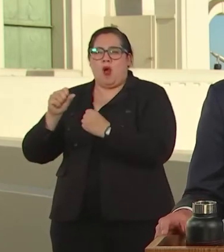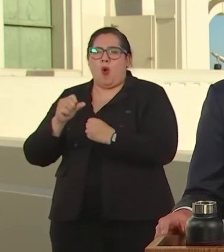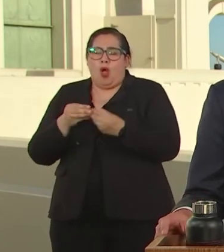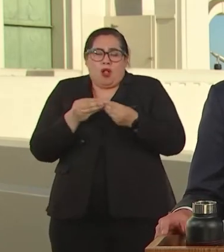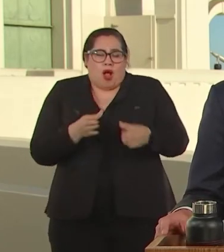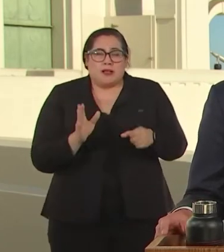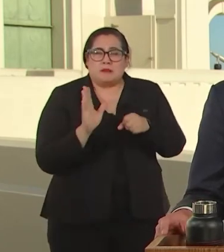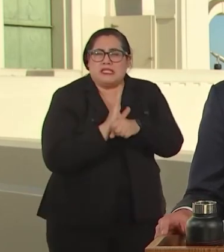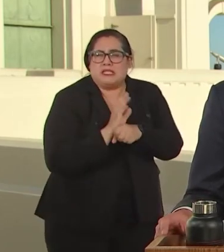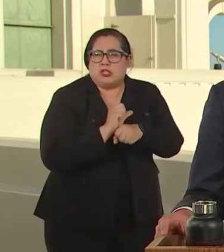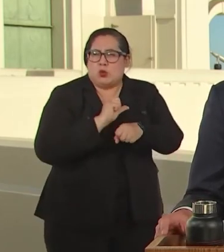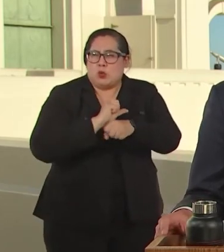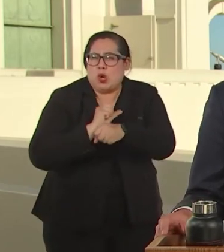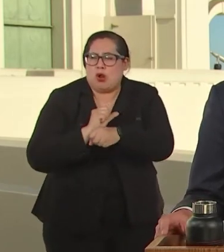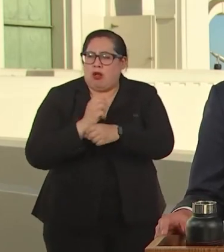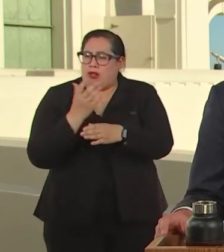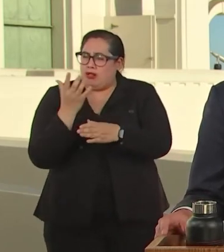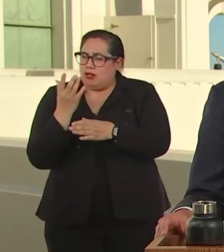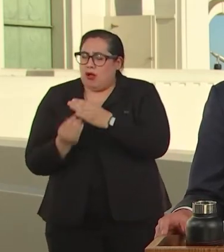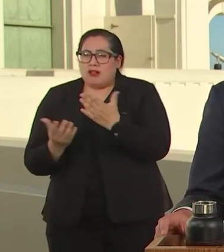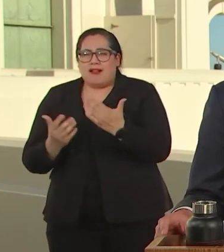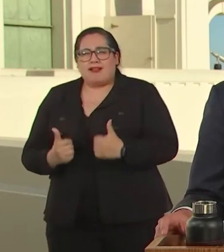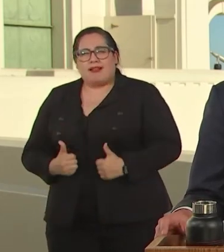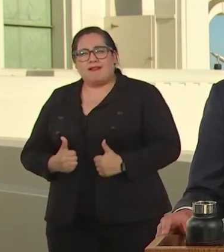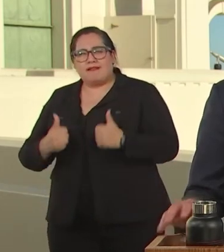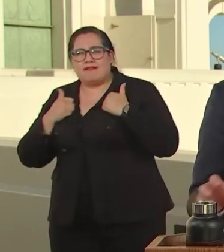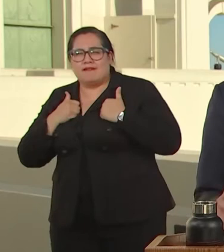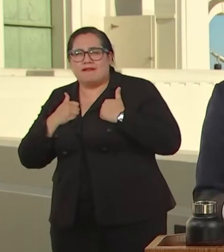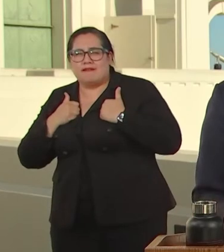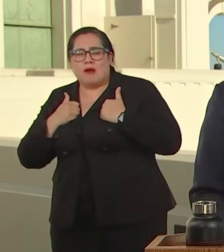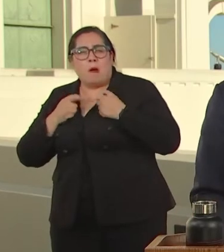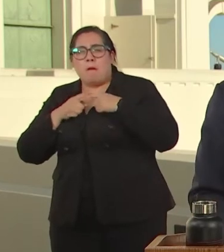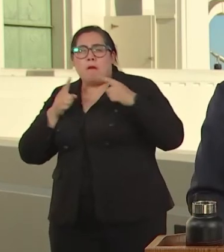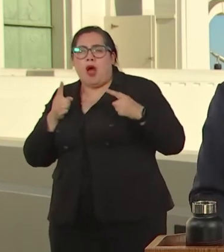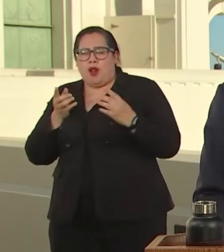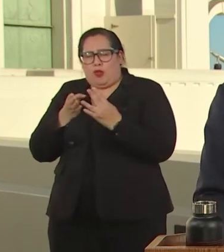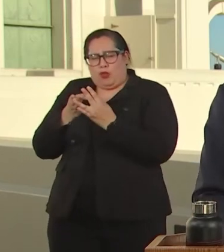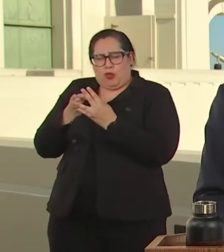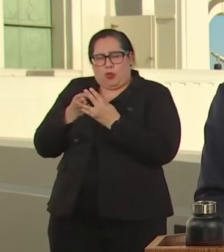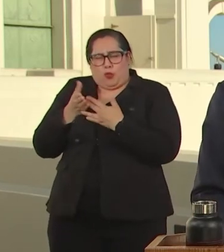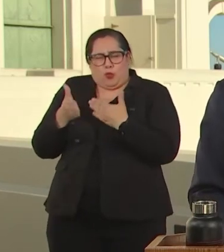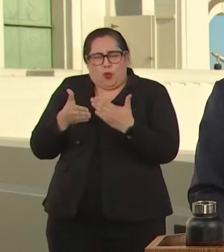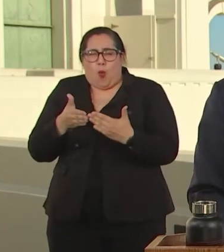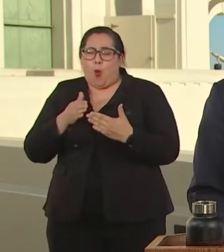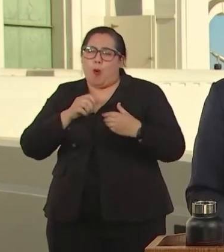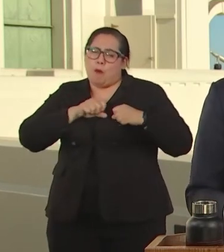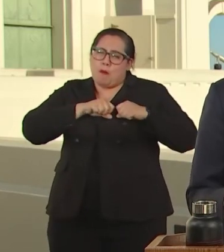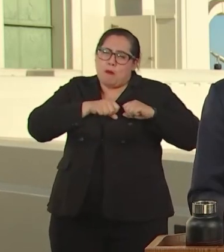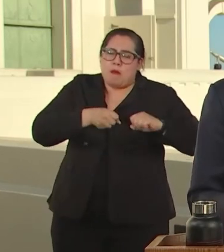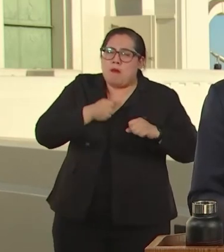NORTHRIDGE EARTHQUAKE, WE LOST LIVELIHOODS, WE LOST LIFPZ.